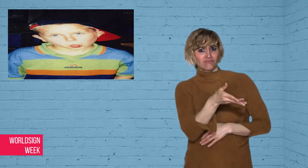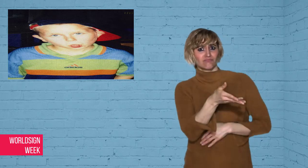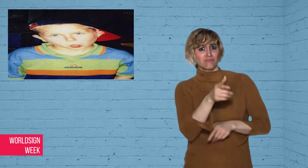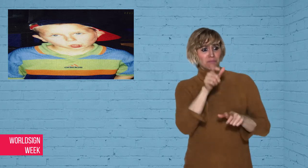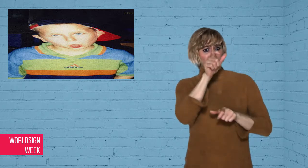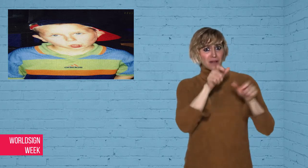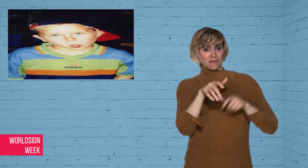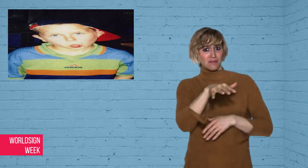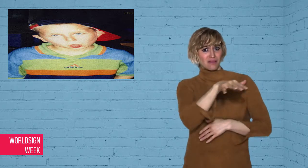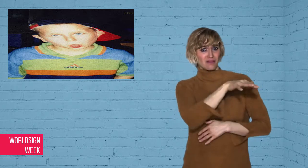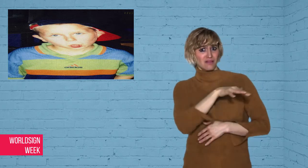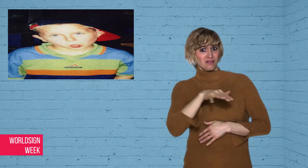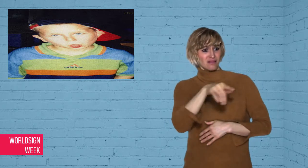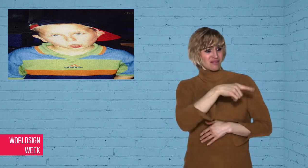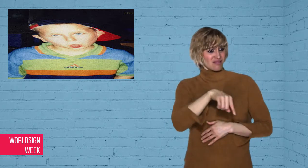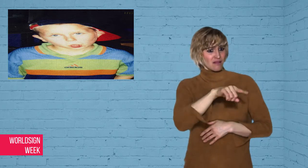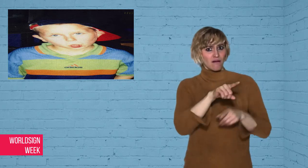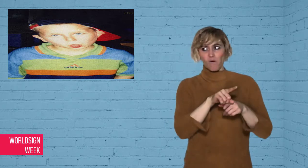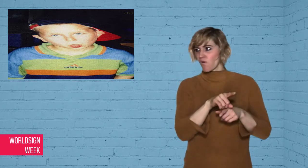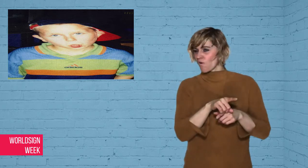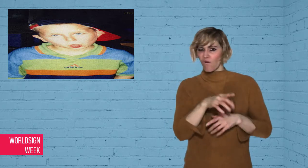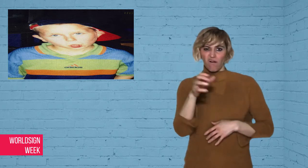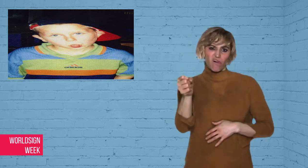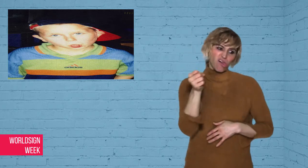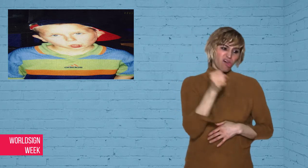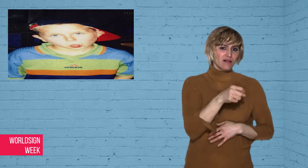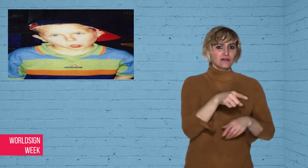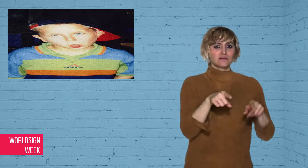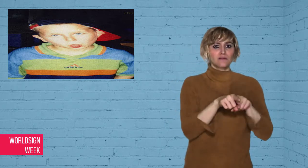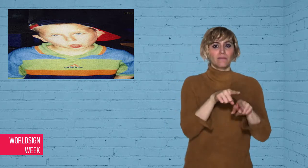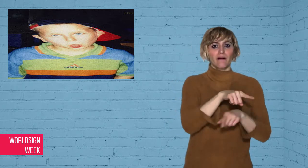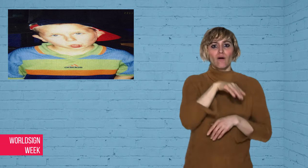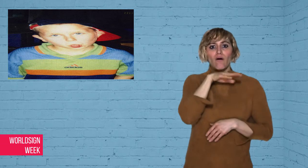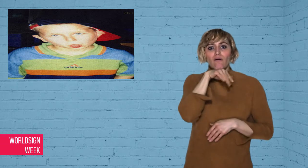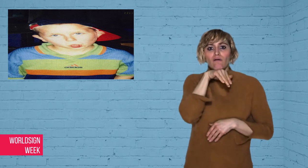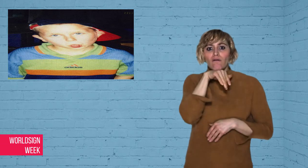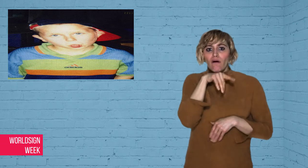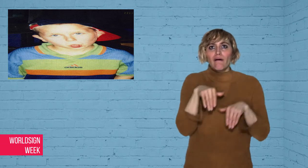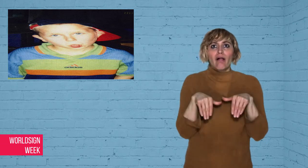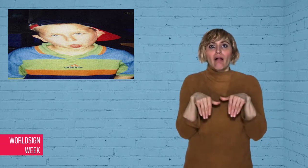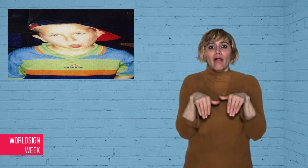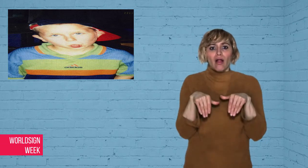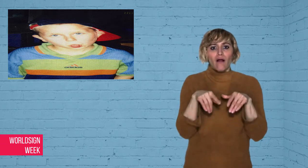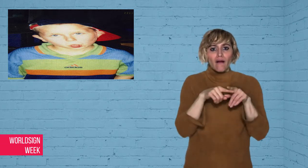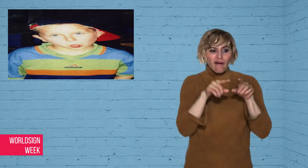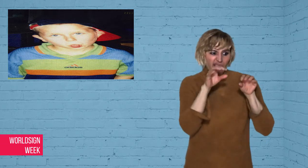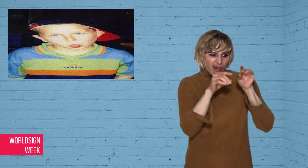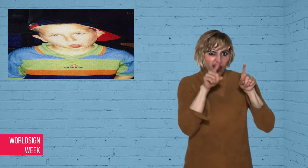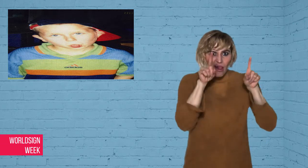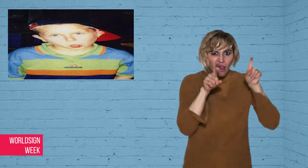be tightly controlled. Many countries